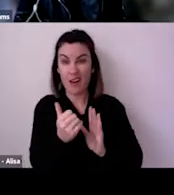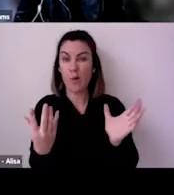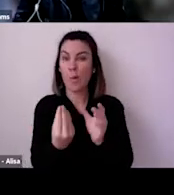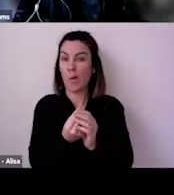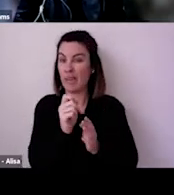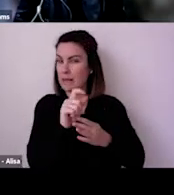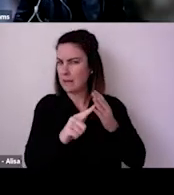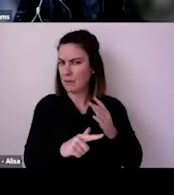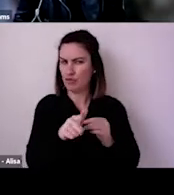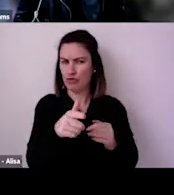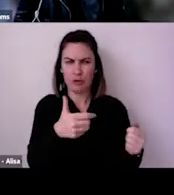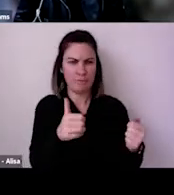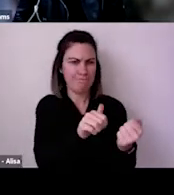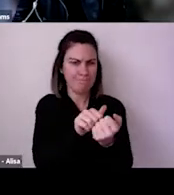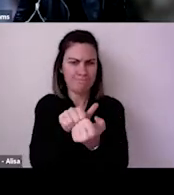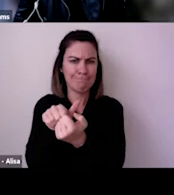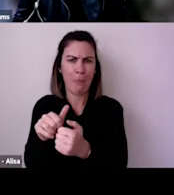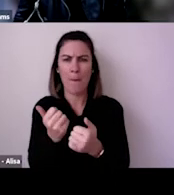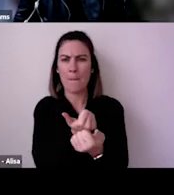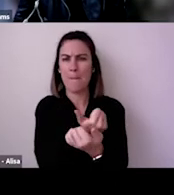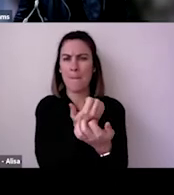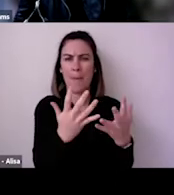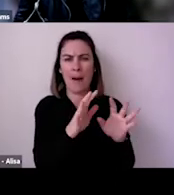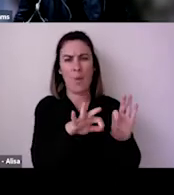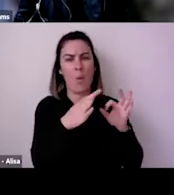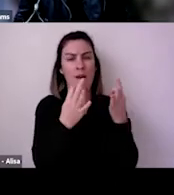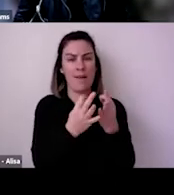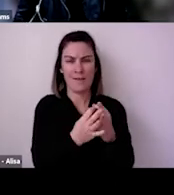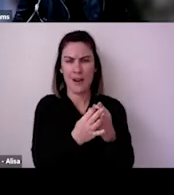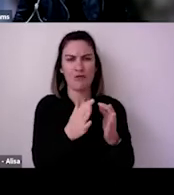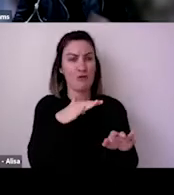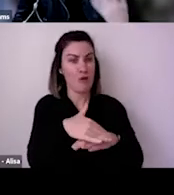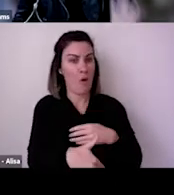and I'm so grateful to you and your colleagues there and at the state arts agencies around